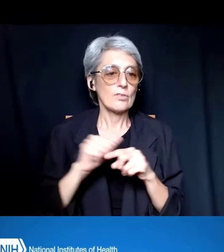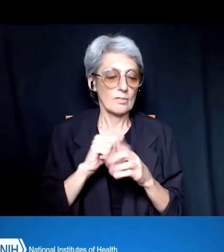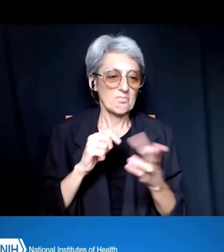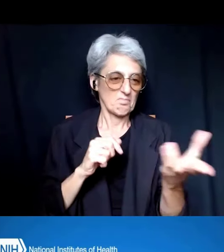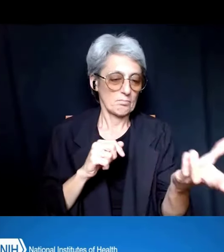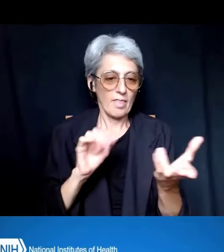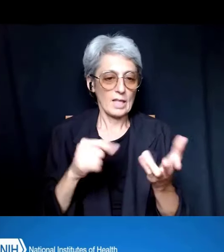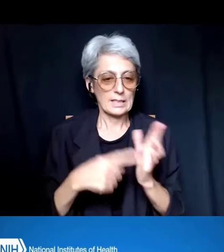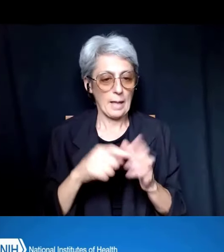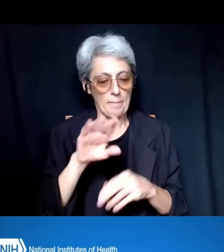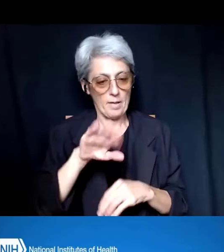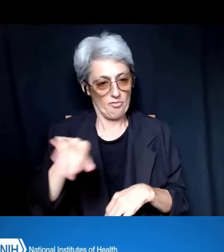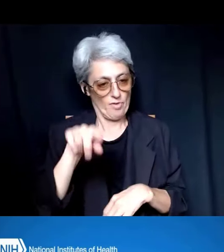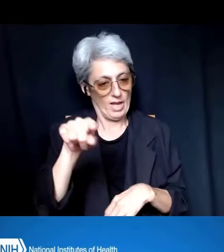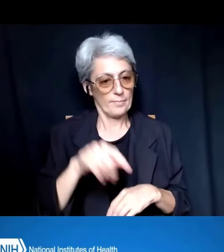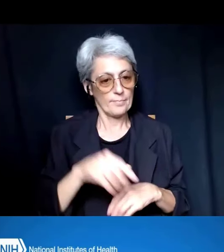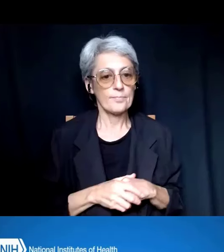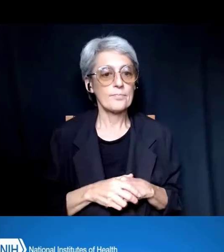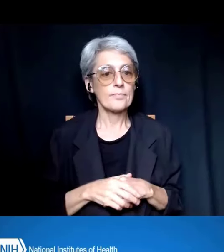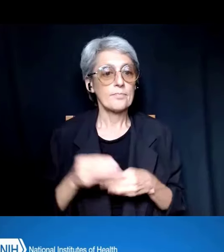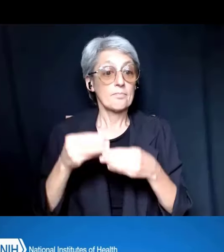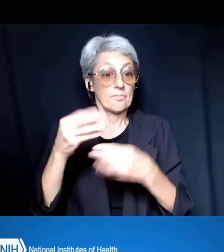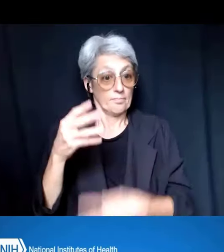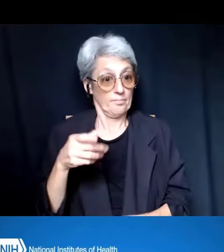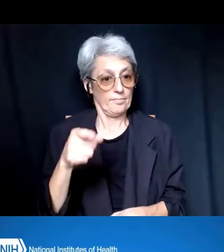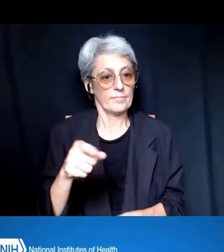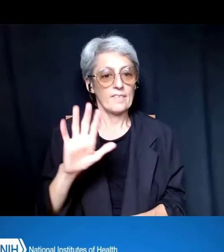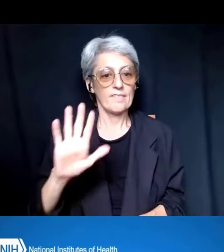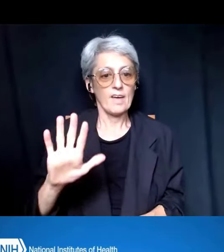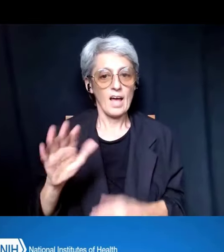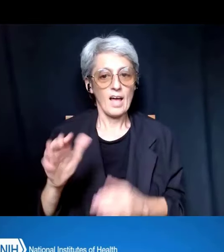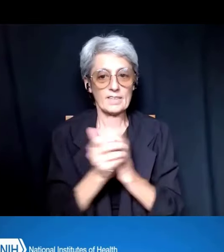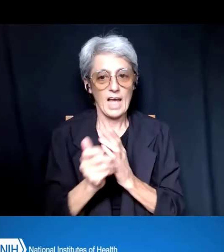In it, there are five different attachments, number 2 through 6.